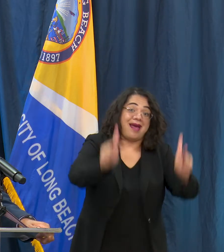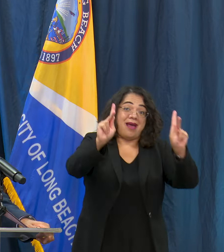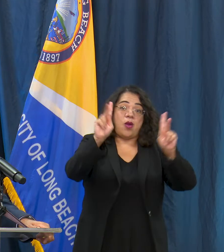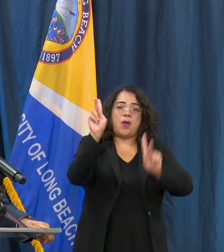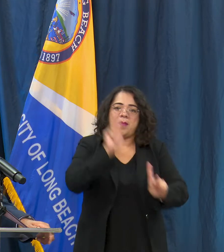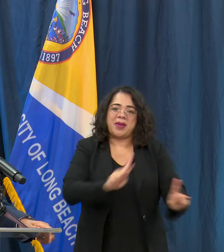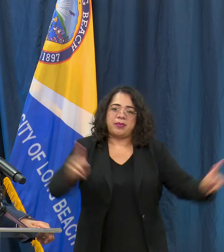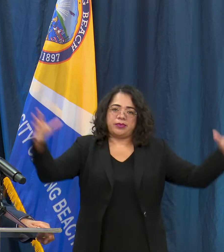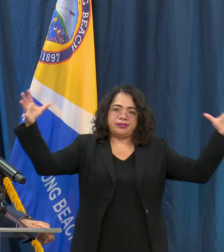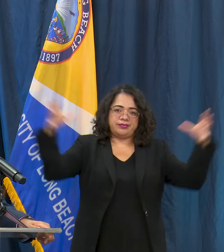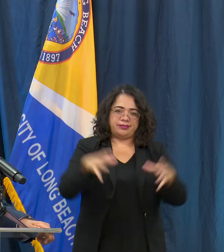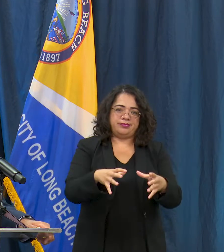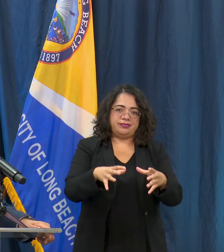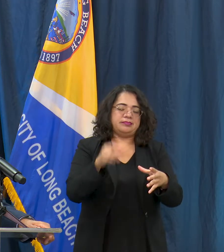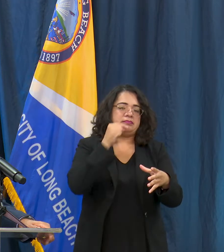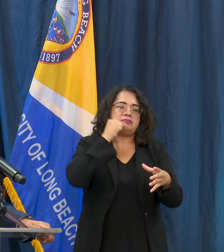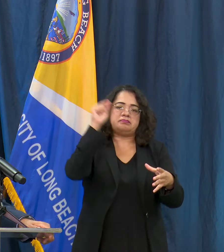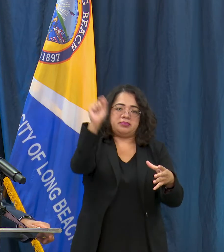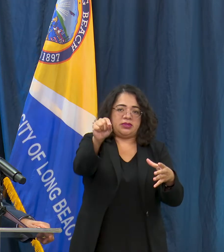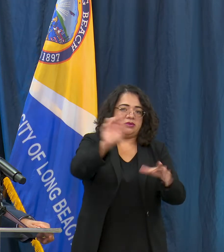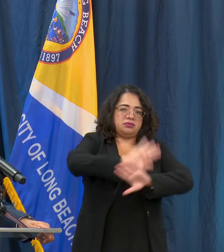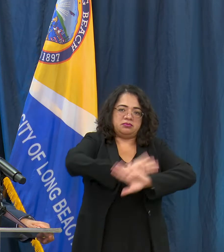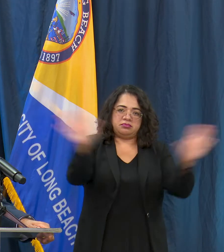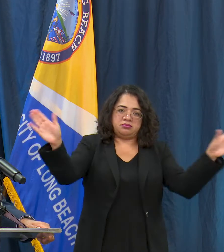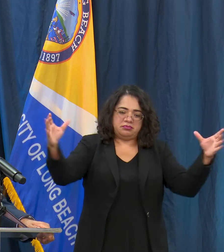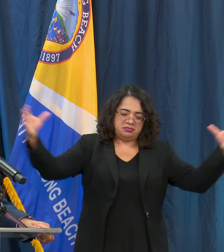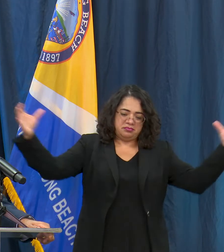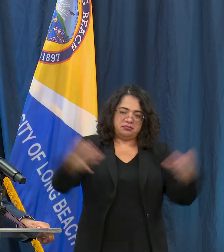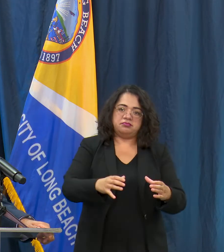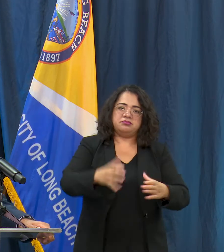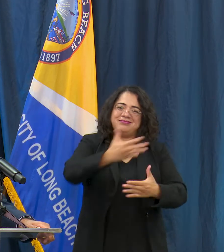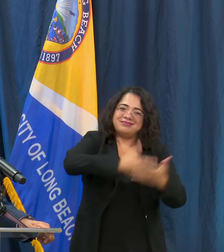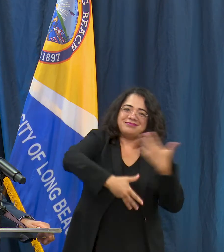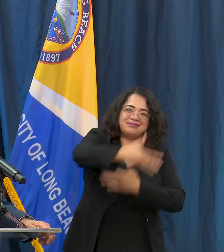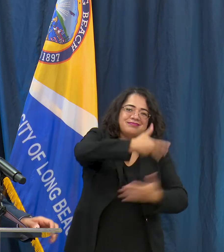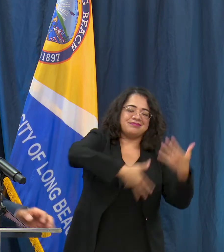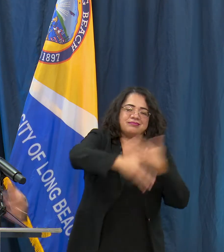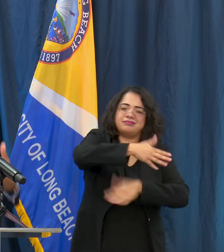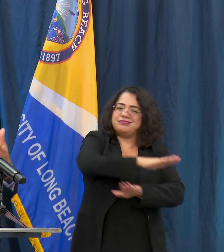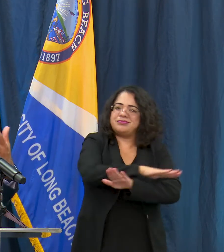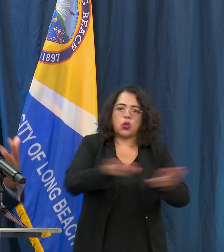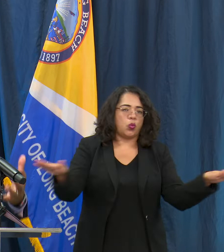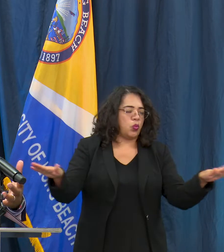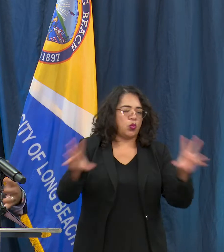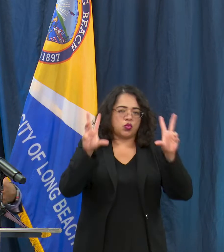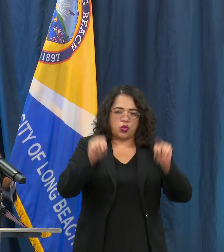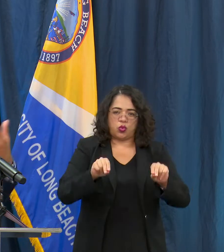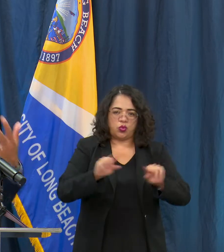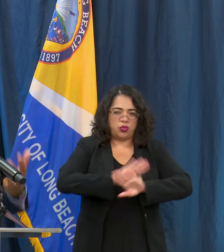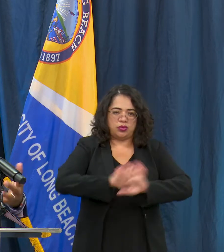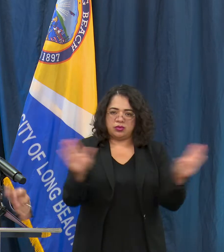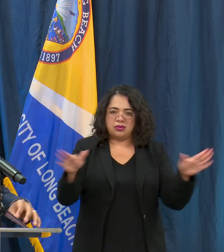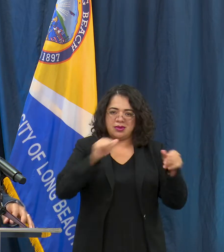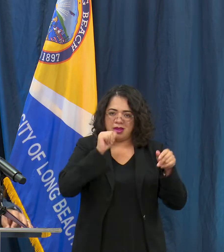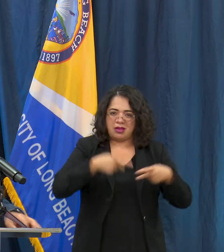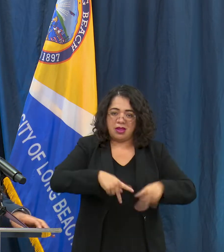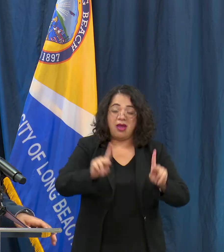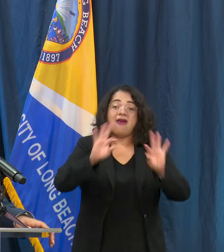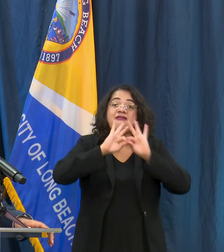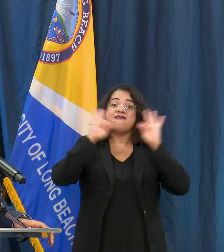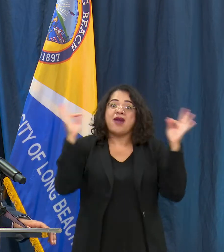know that as the 4th of July nears and families and other activities and events